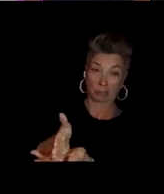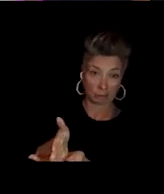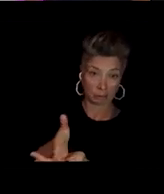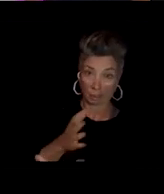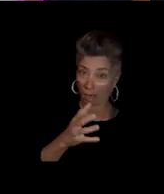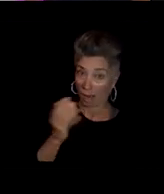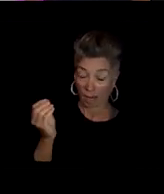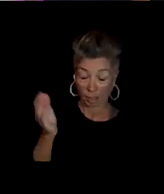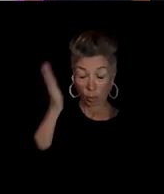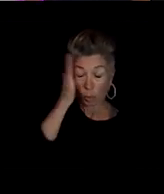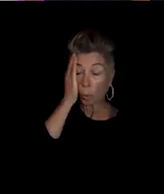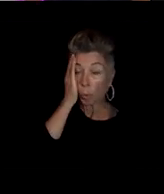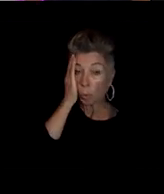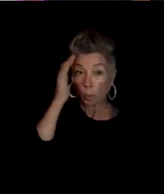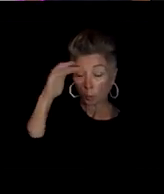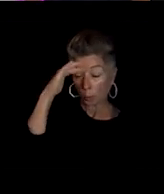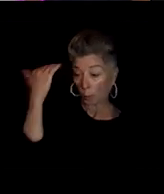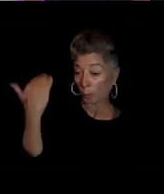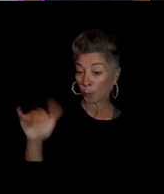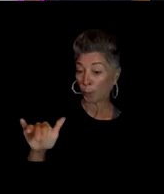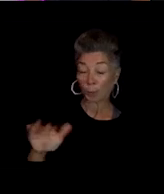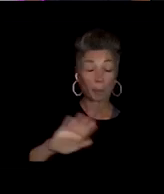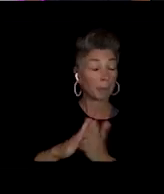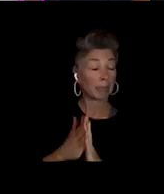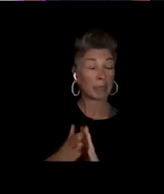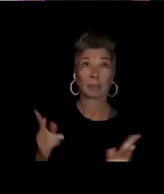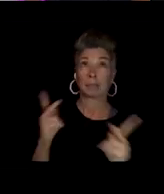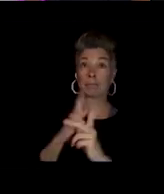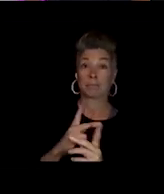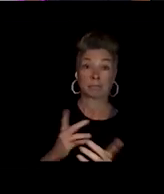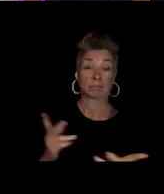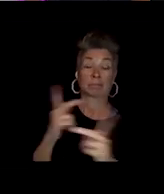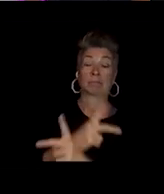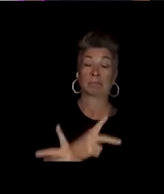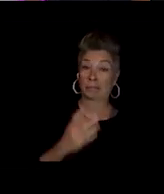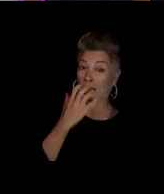Whew, It's just getting hotter and hotter by the second. Thank you girl.